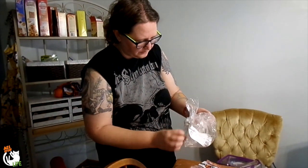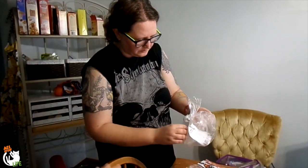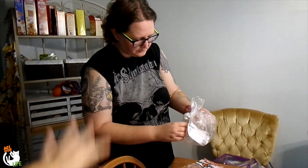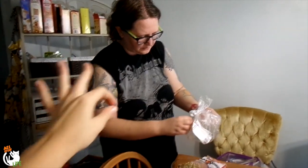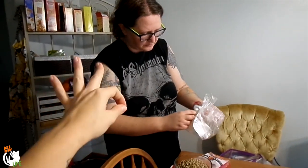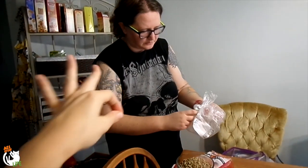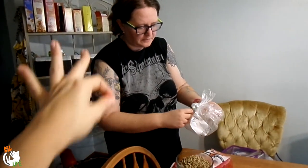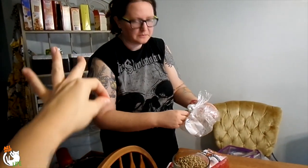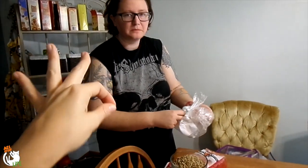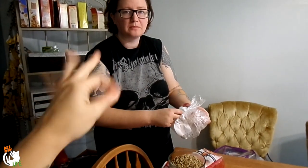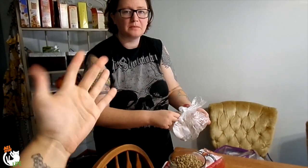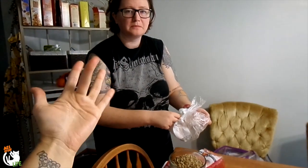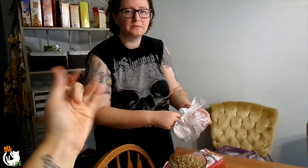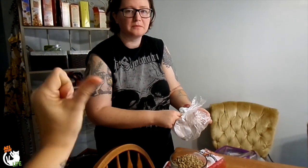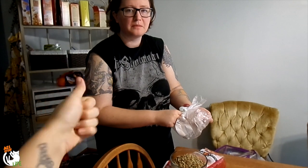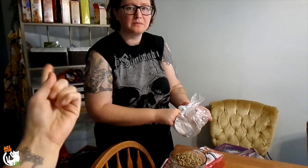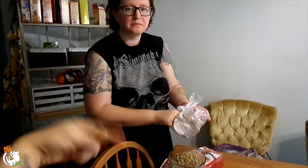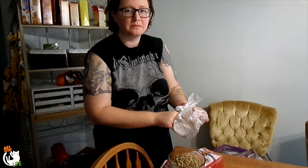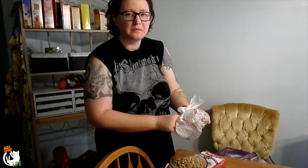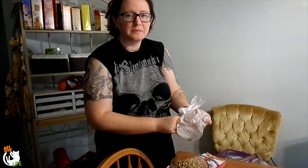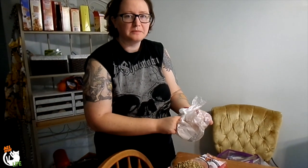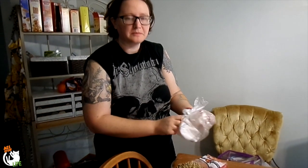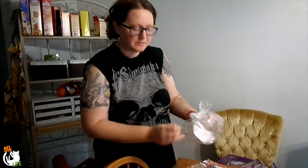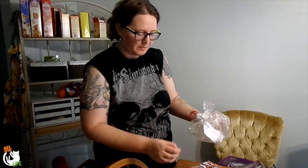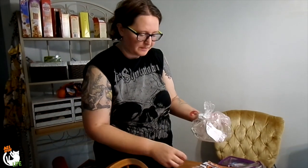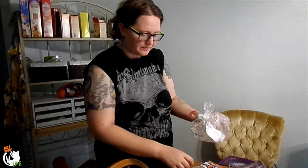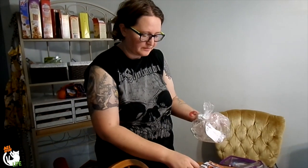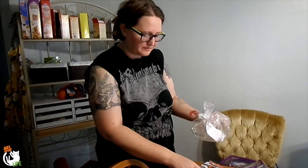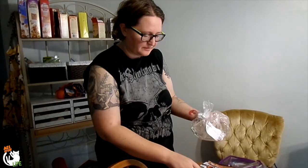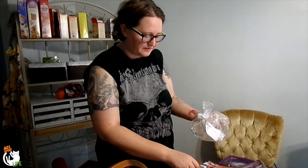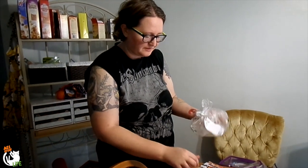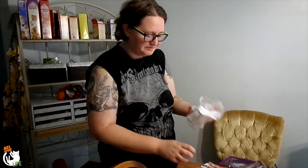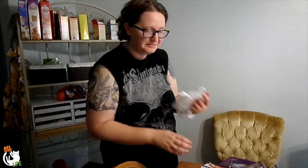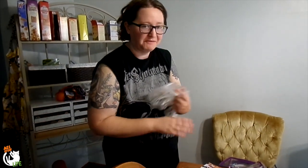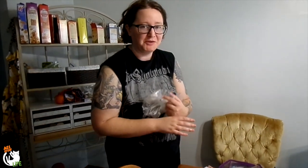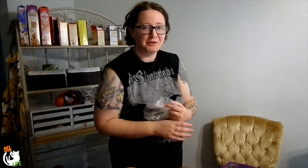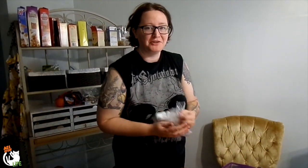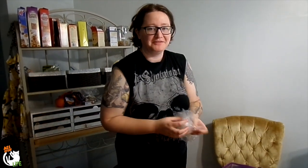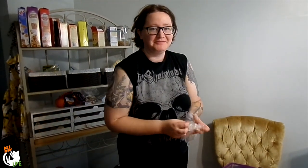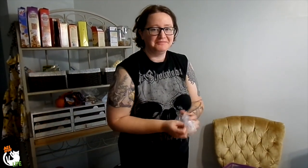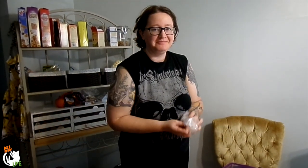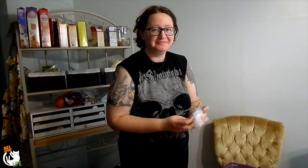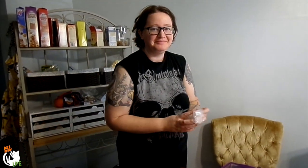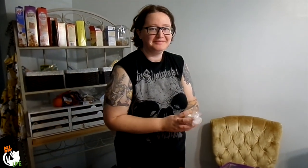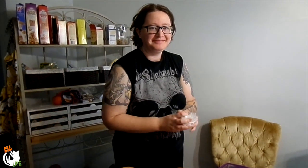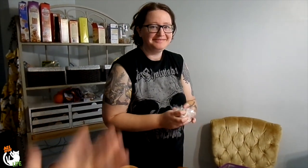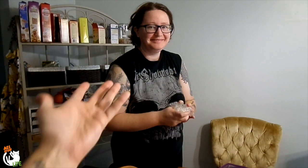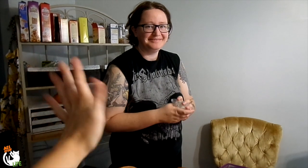Hey explain why you're not coming. [JE] Cause I have soccer.